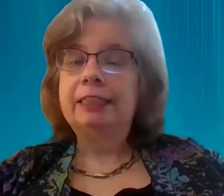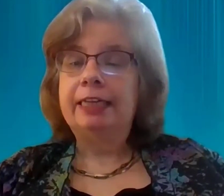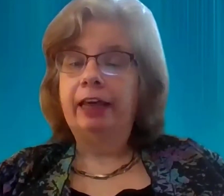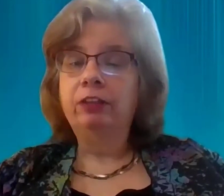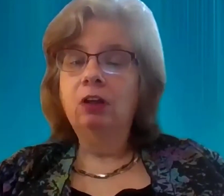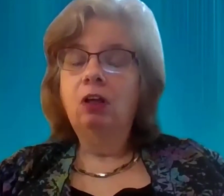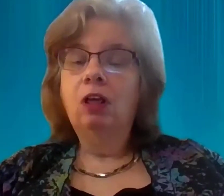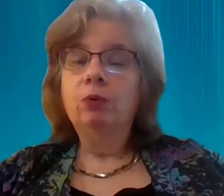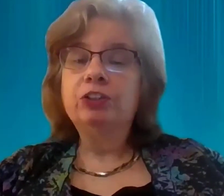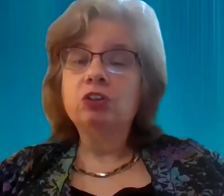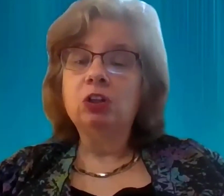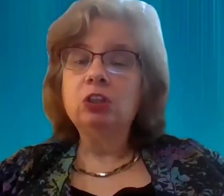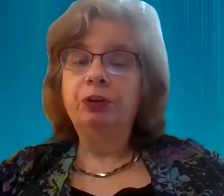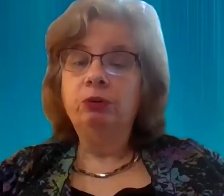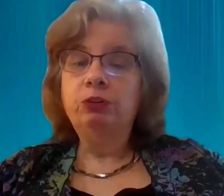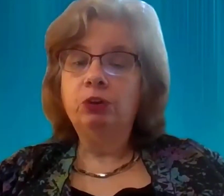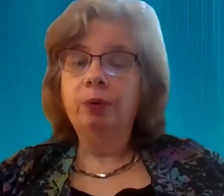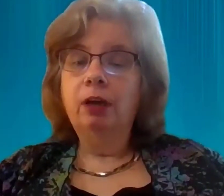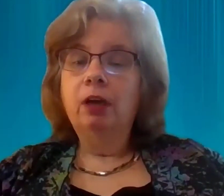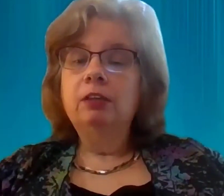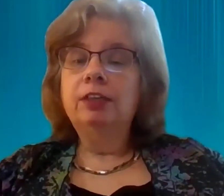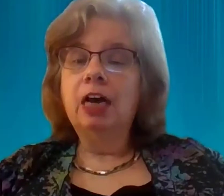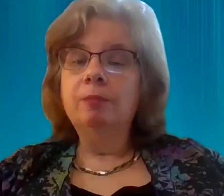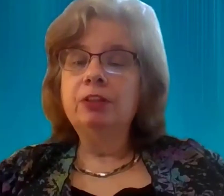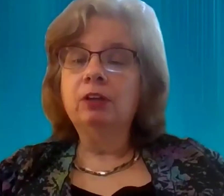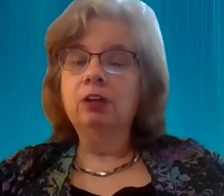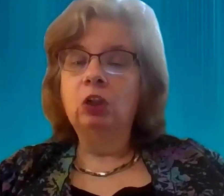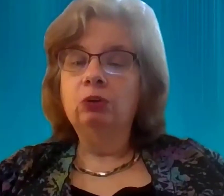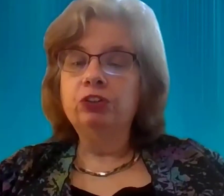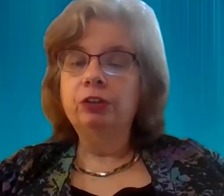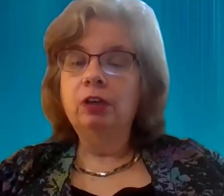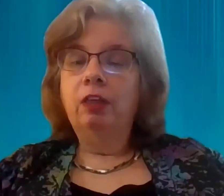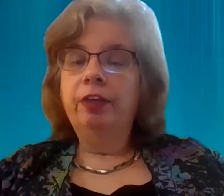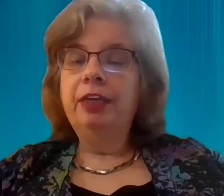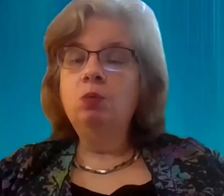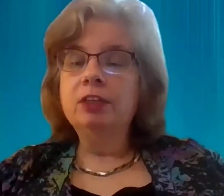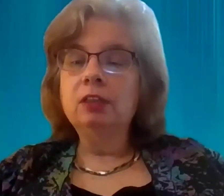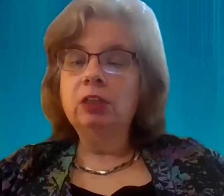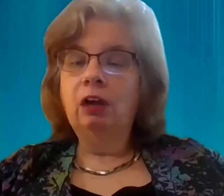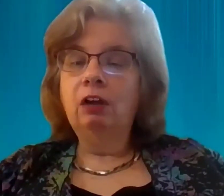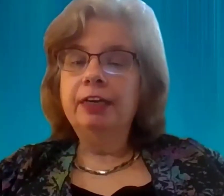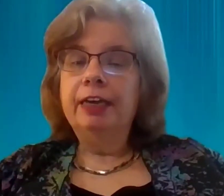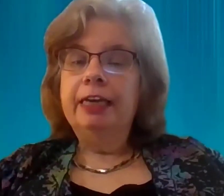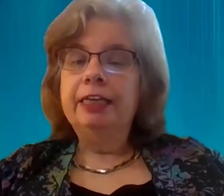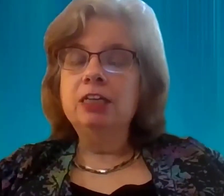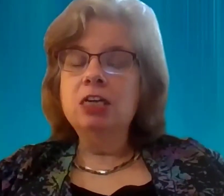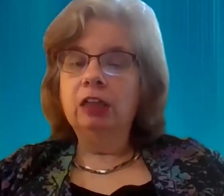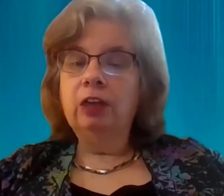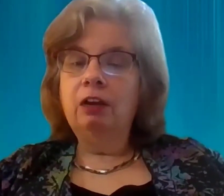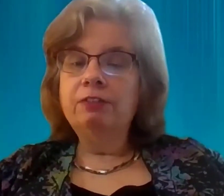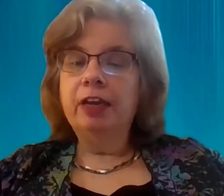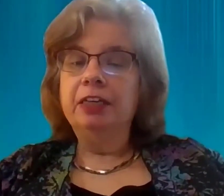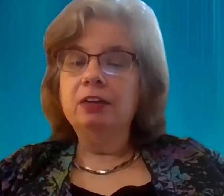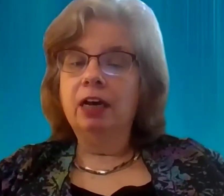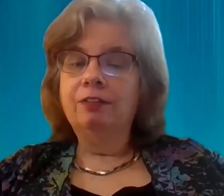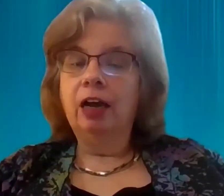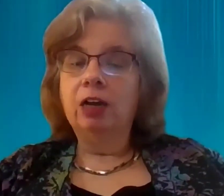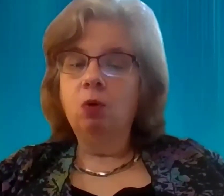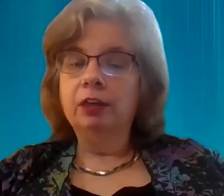death, which is also on YouTube, to come to the conclusion that he wasn't loved, he'd not loved and he did not have a high quality